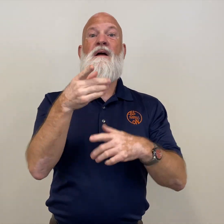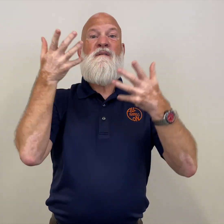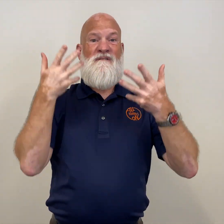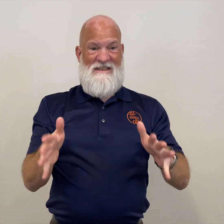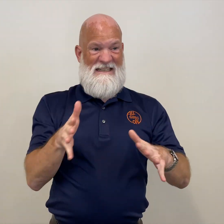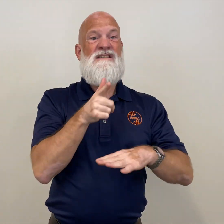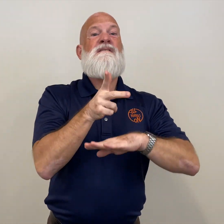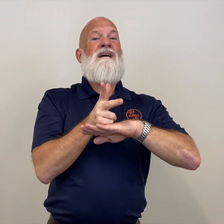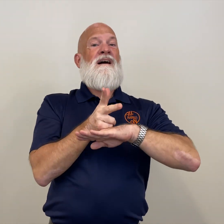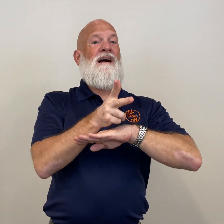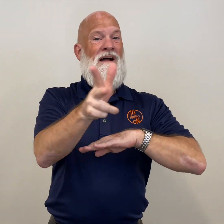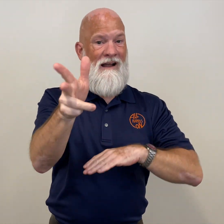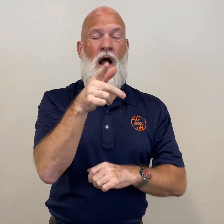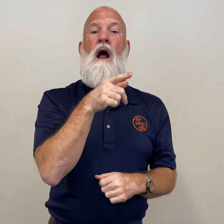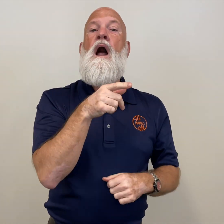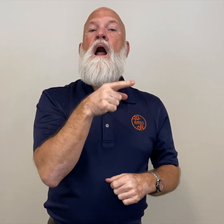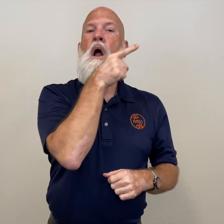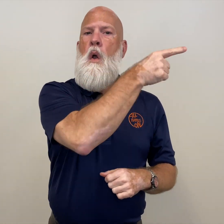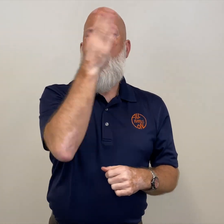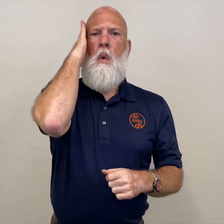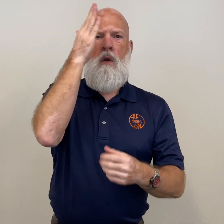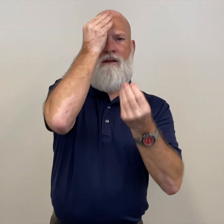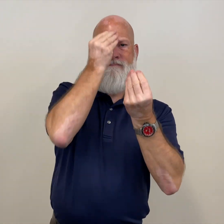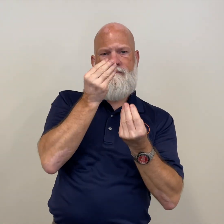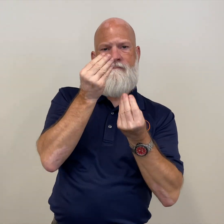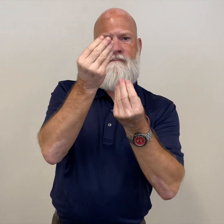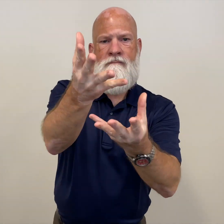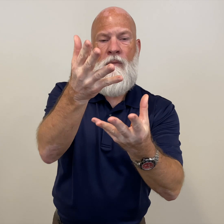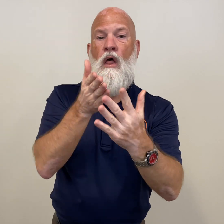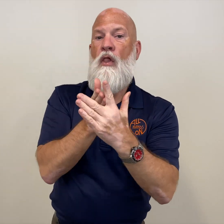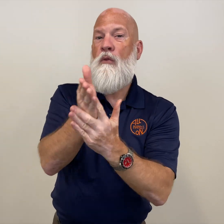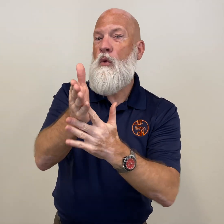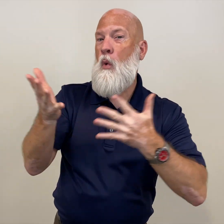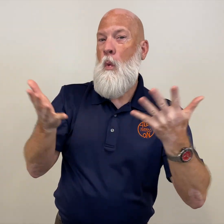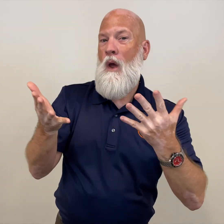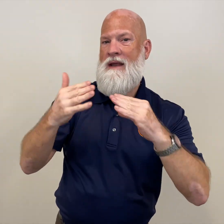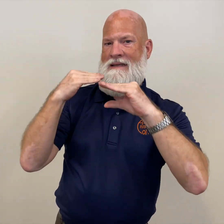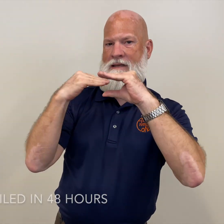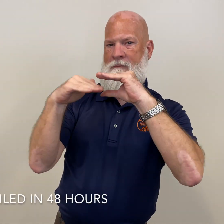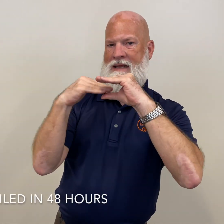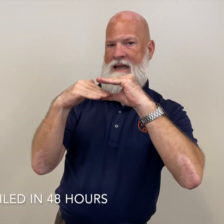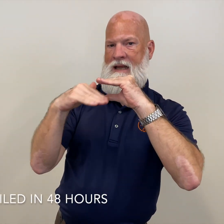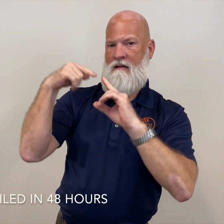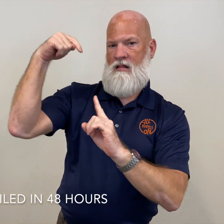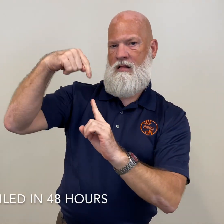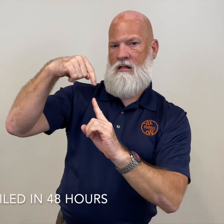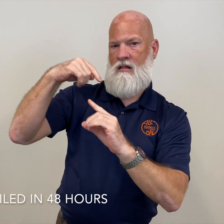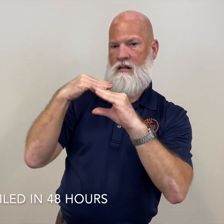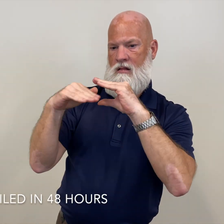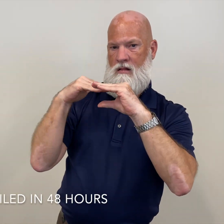when you're done, you simply drive away you will receive your results via email